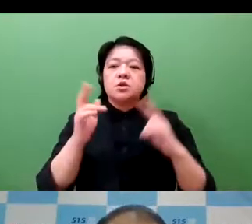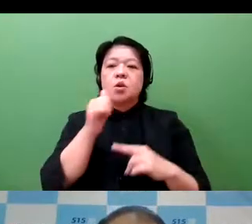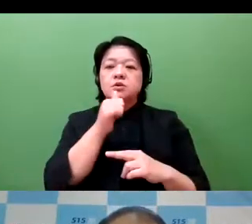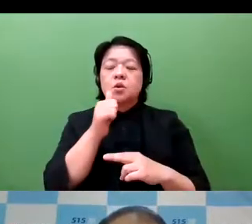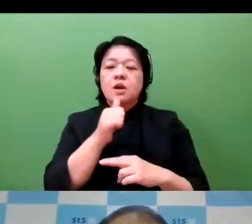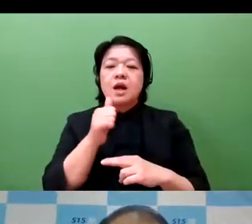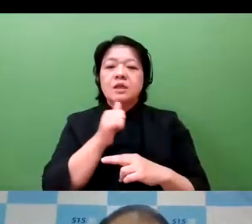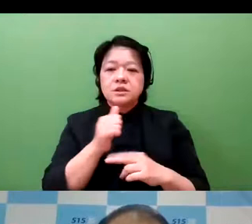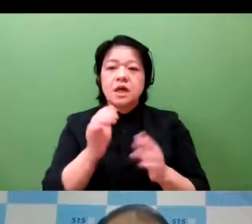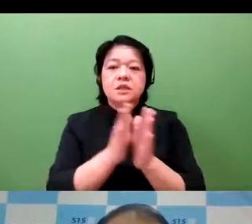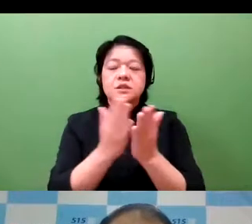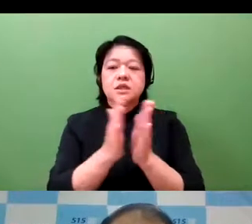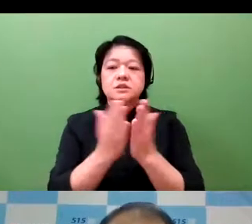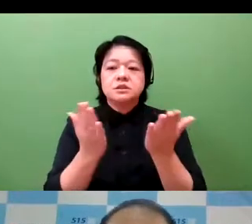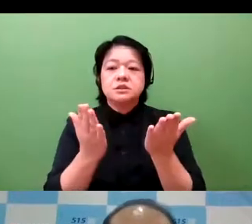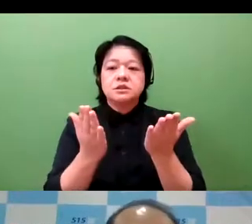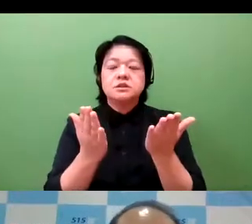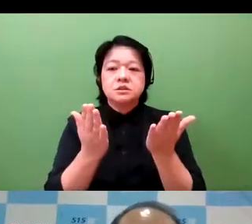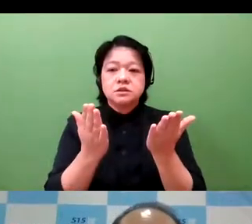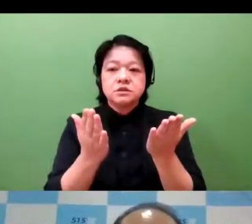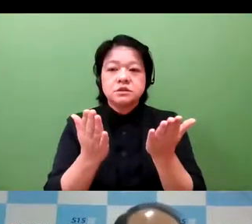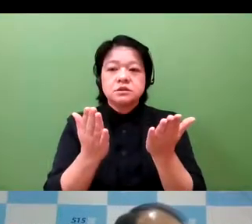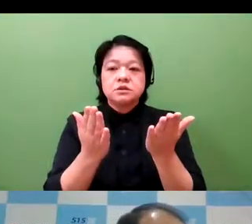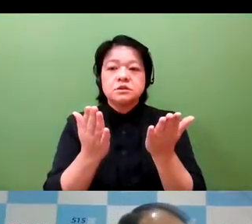cases to court.